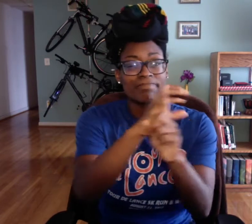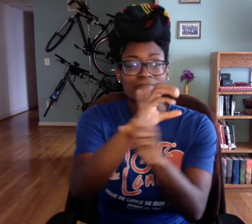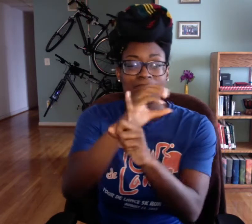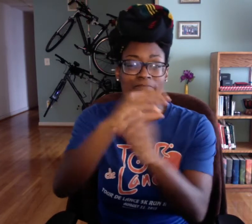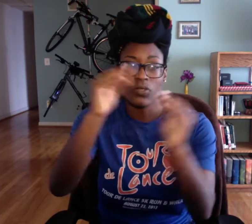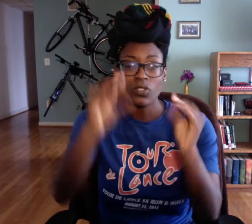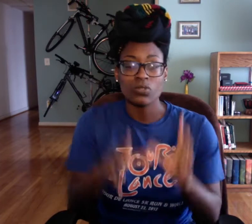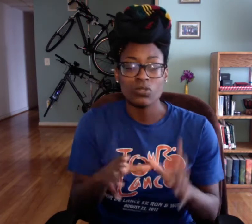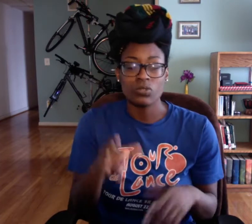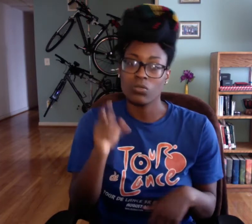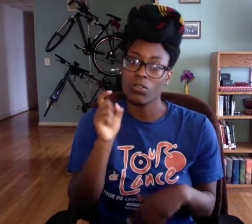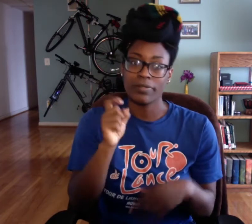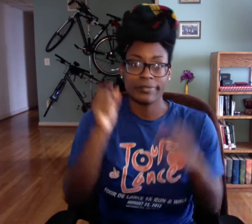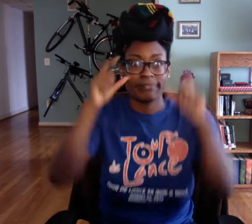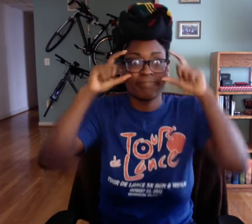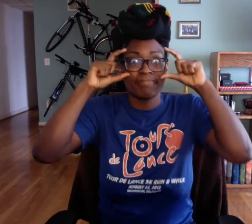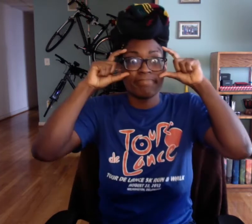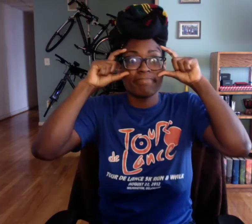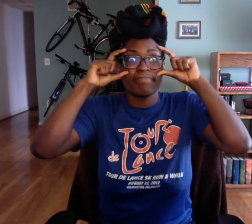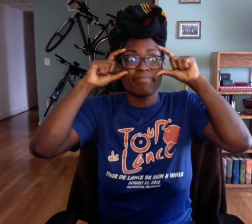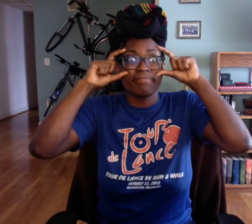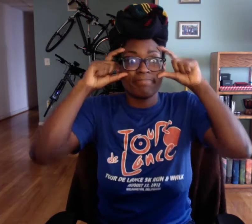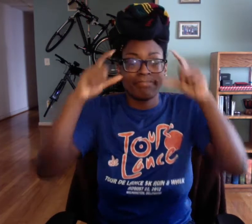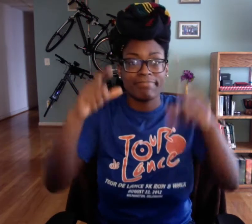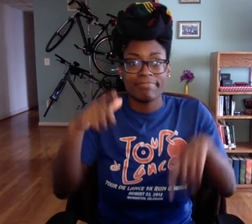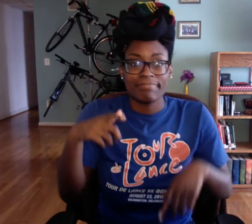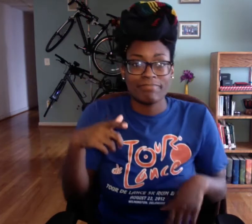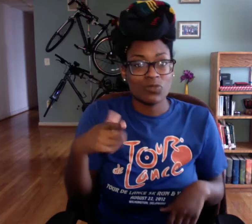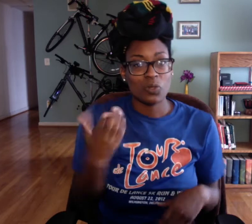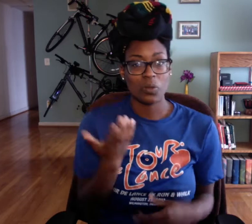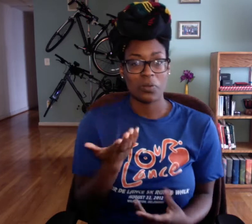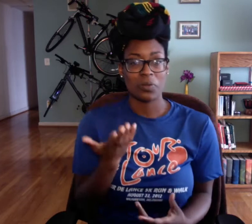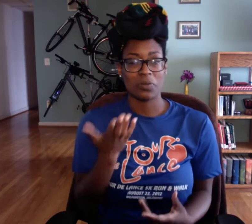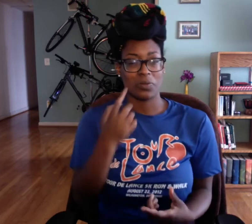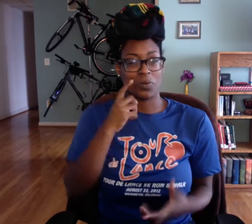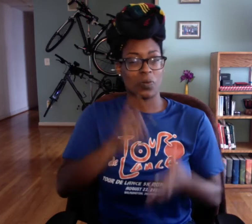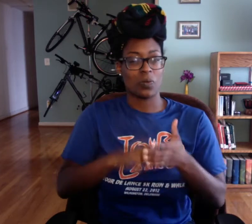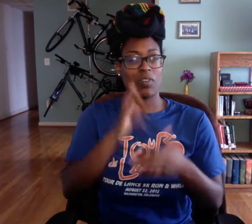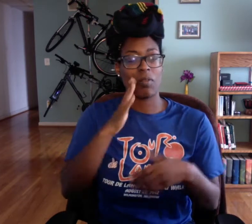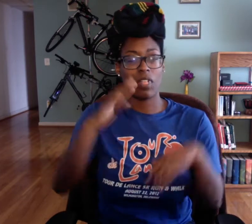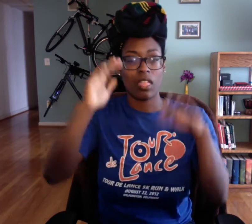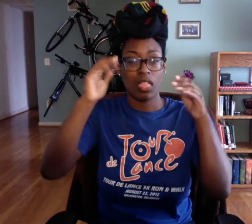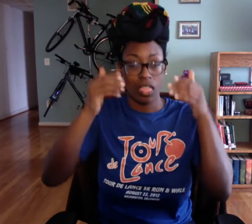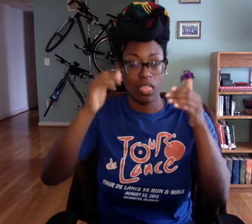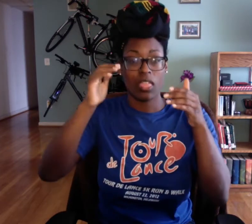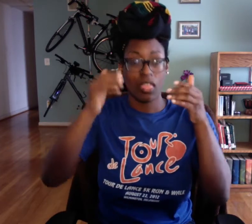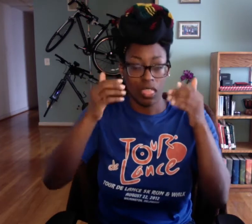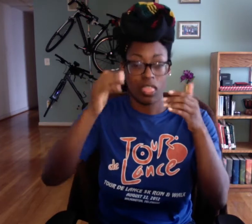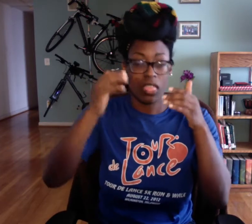You have to keep your eyes open, follow the teacher, you have to rely on your eyes and